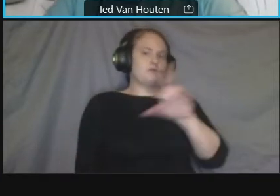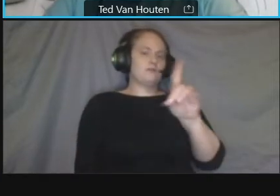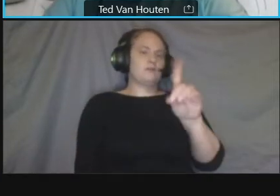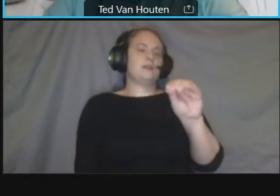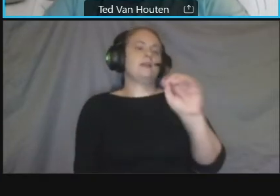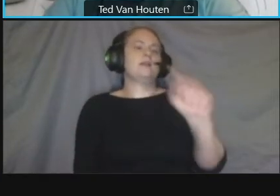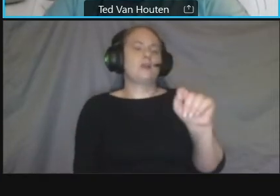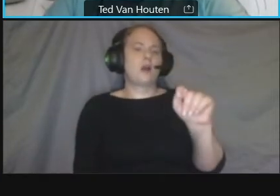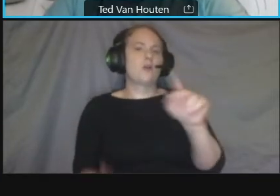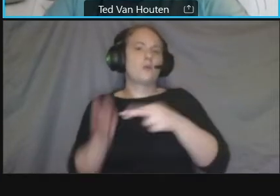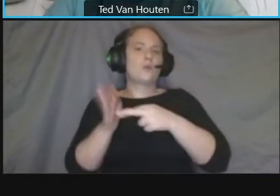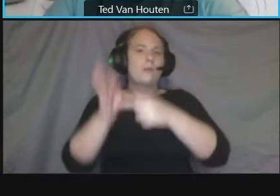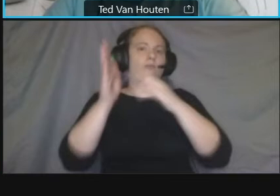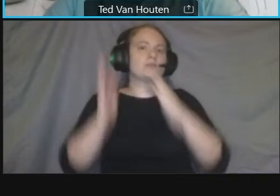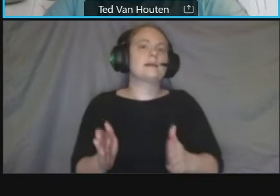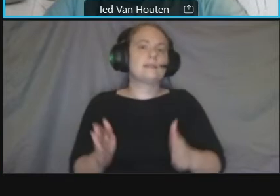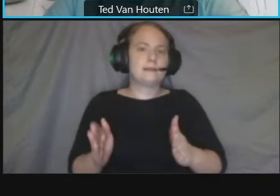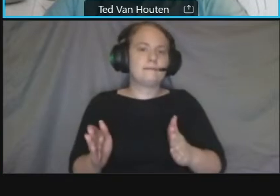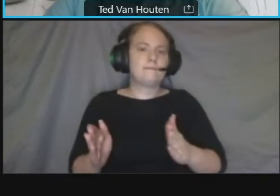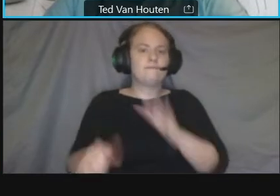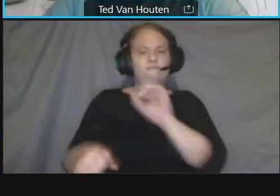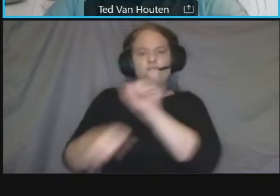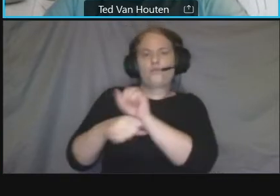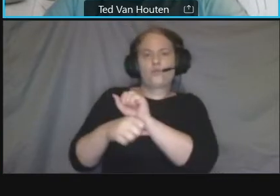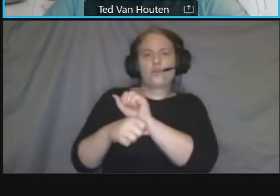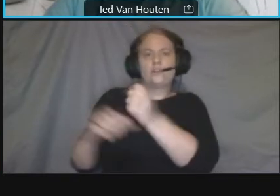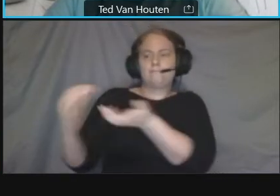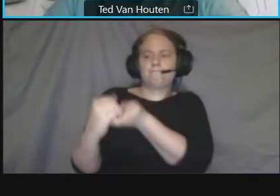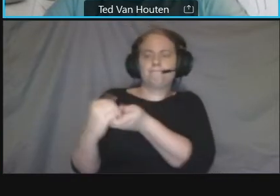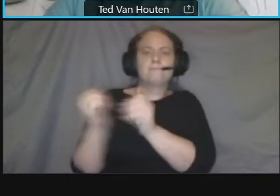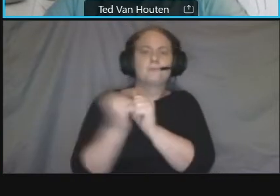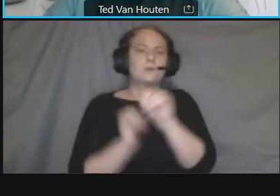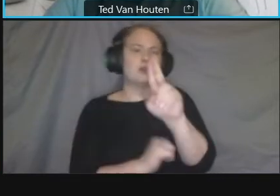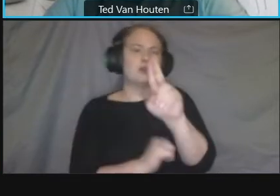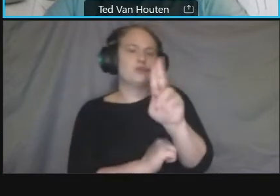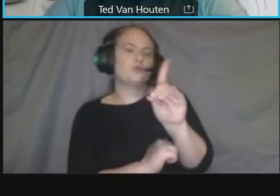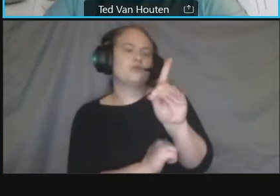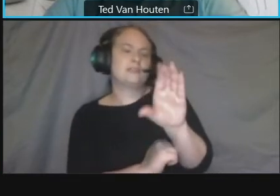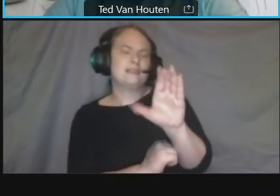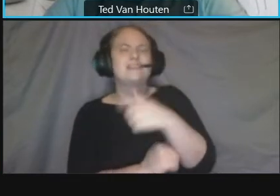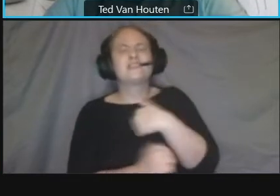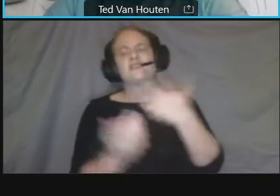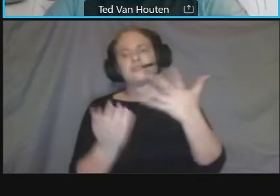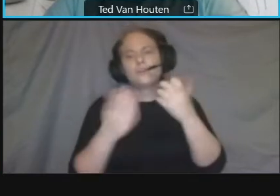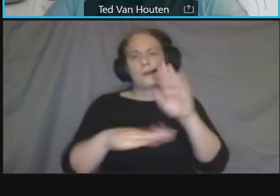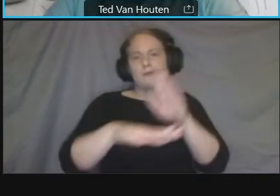of what is going on with these other projects um i want to make that note too to to the residents